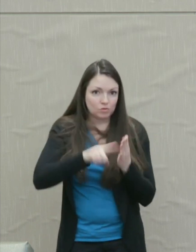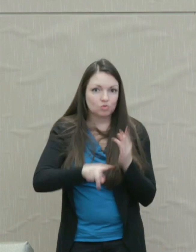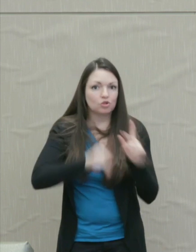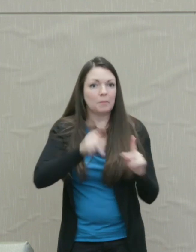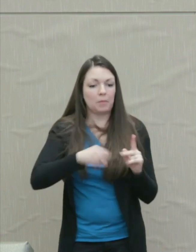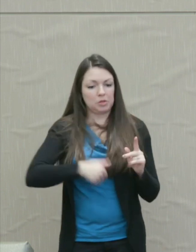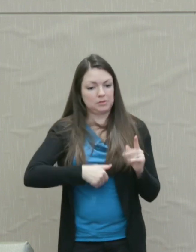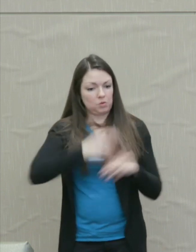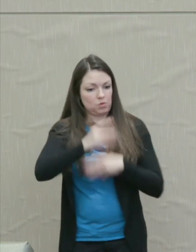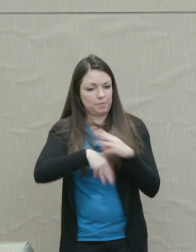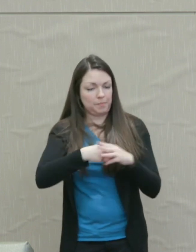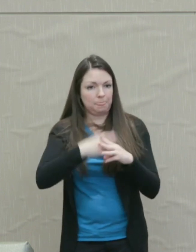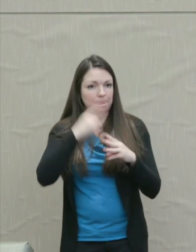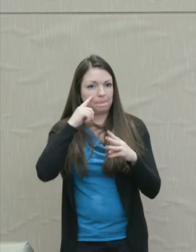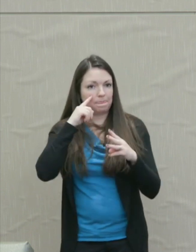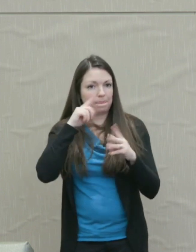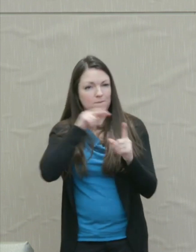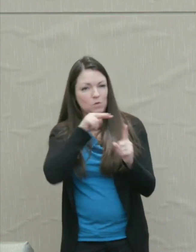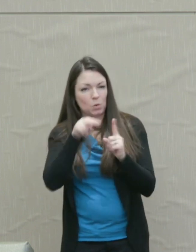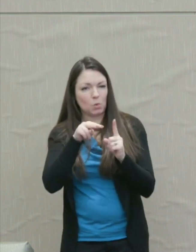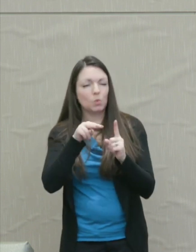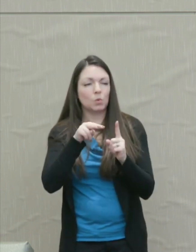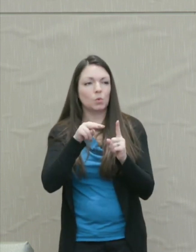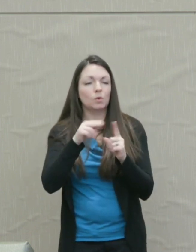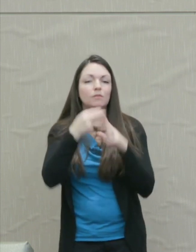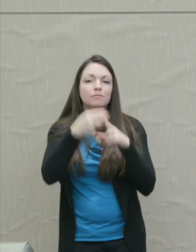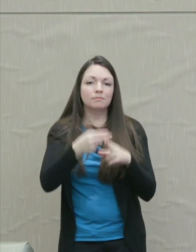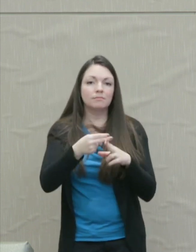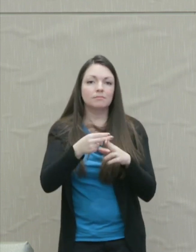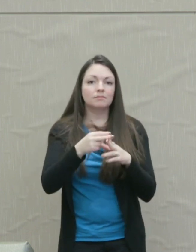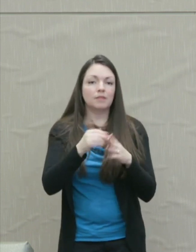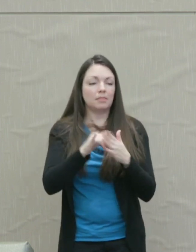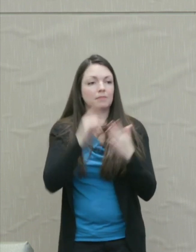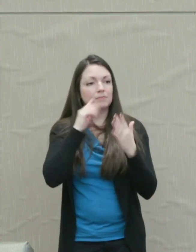of the world and they call this the just world hypothesis.